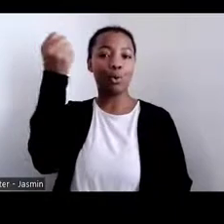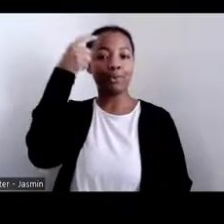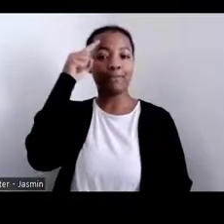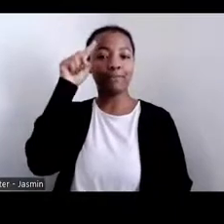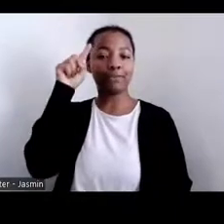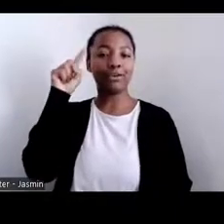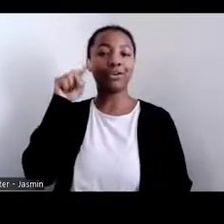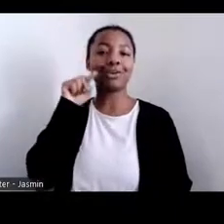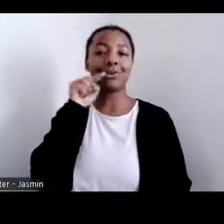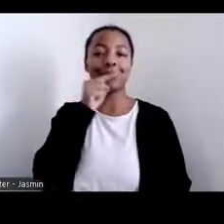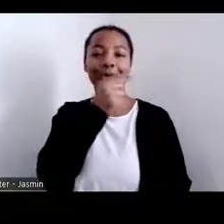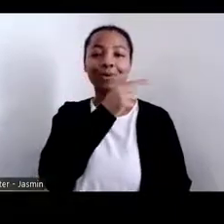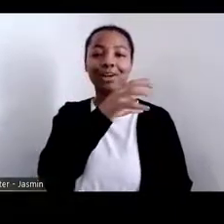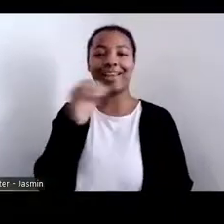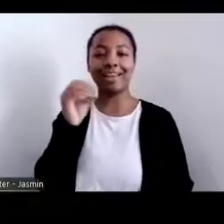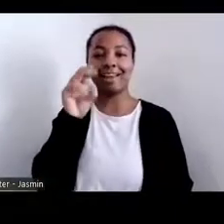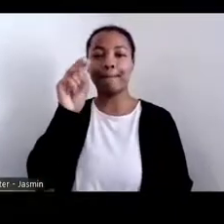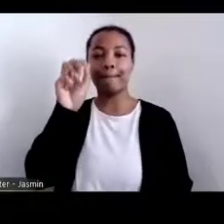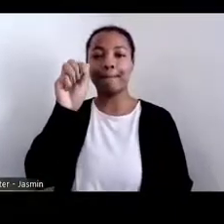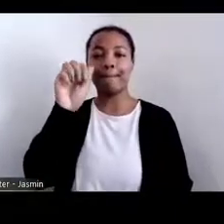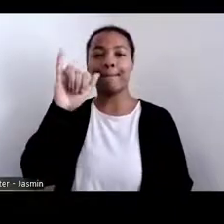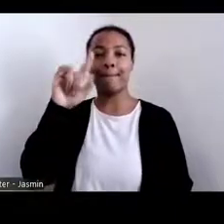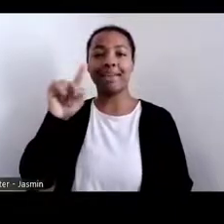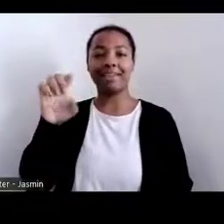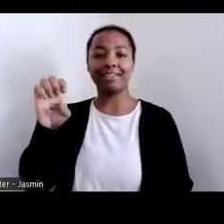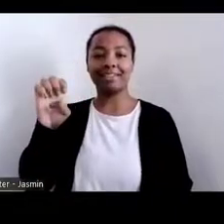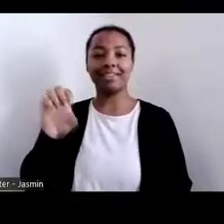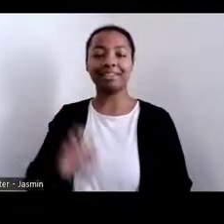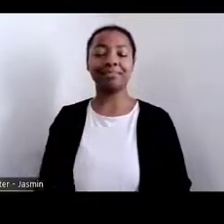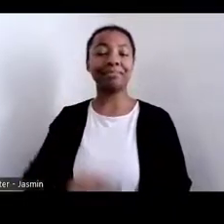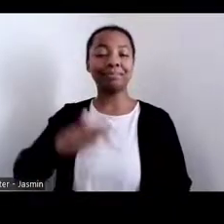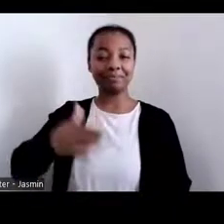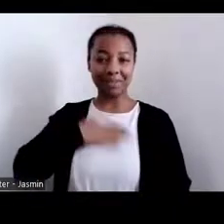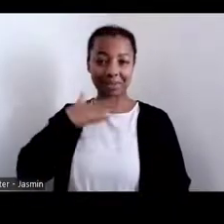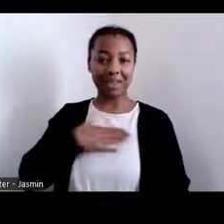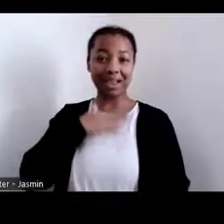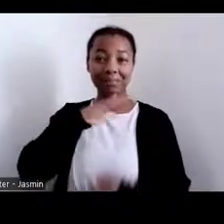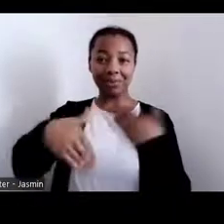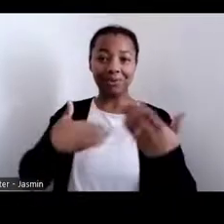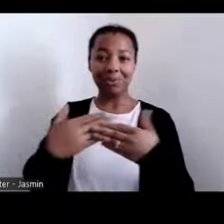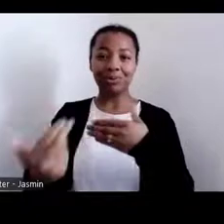What Does the Future Hold for Corn and Maize? I'm glad that you could all join us today.